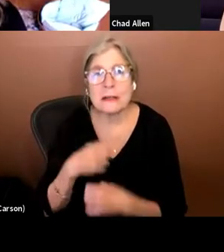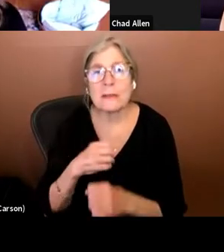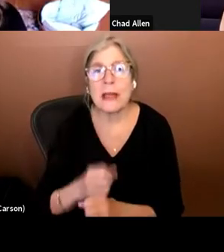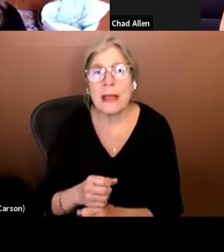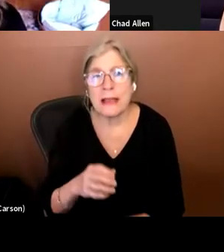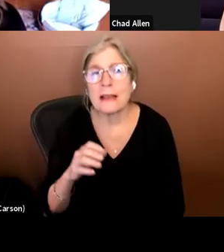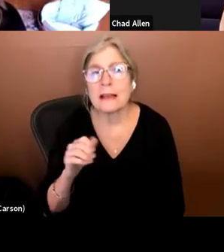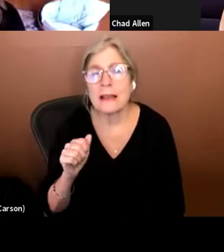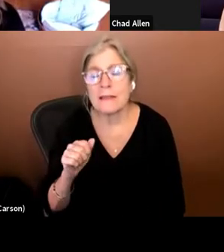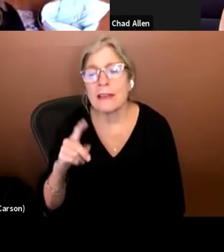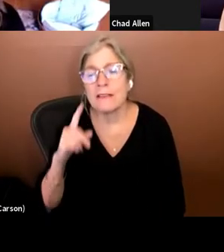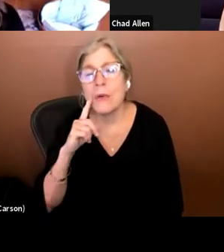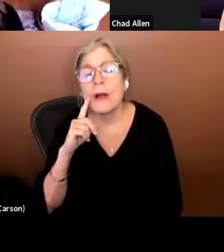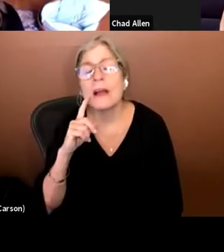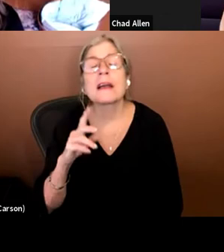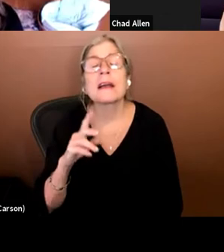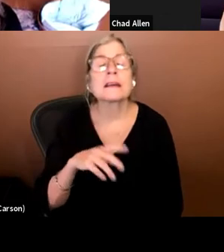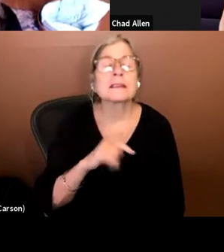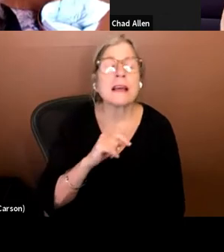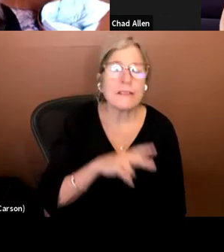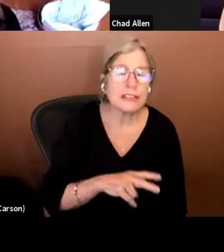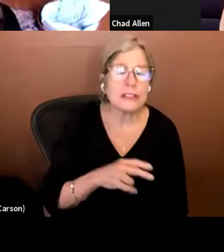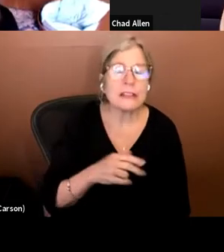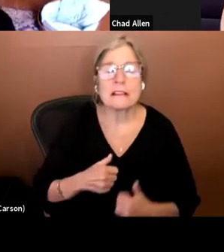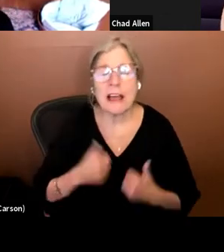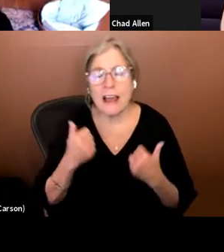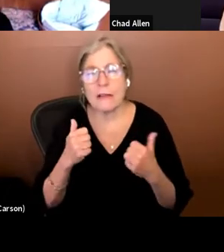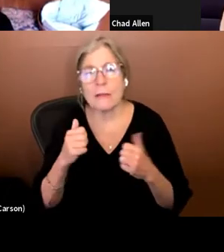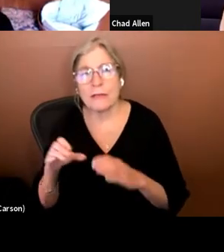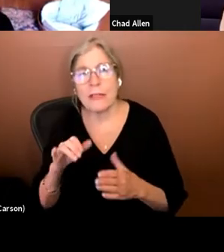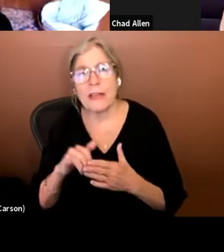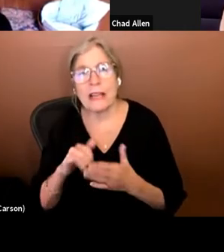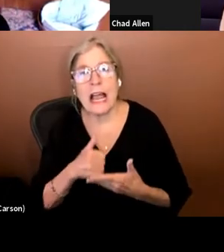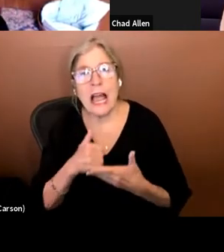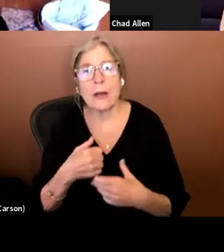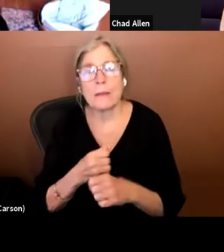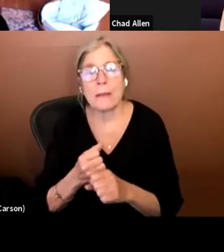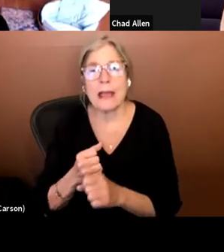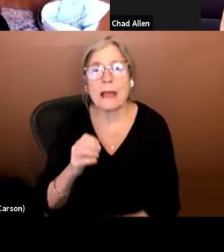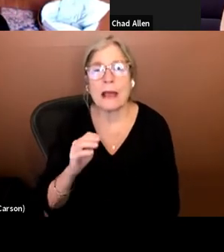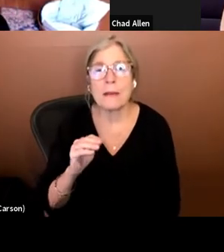television, live performances and all of that that can help make a im medium like comics